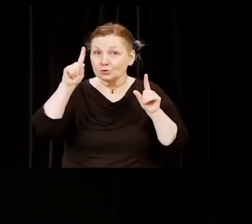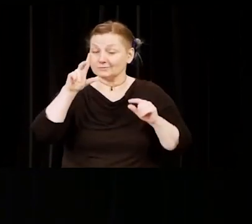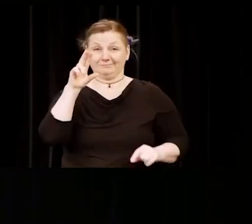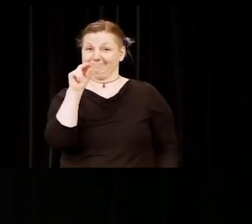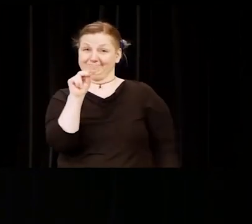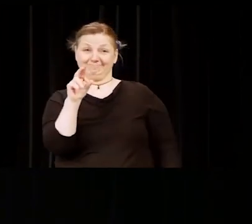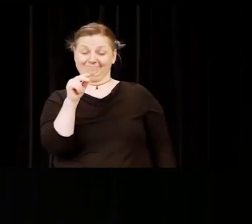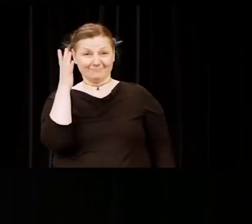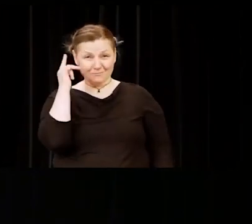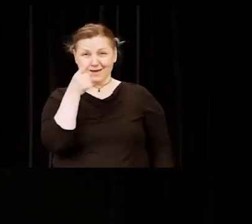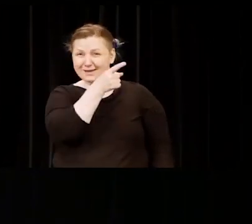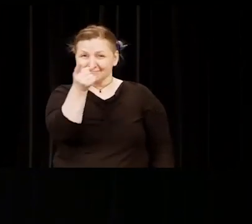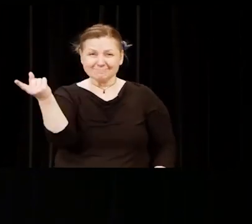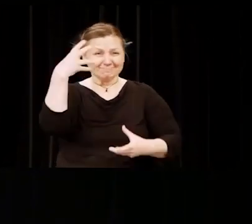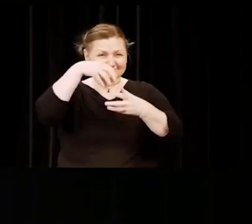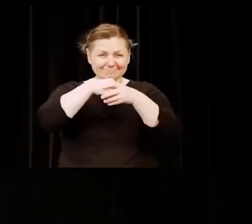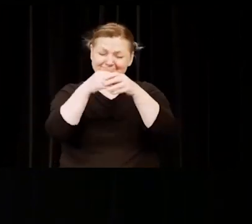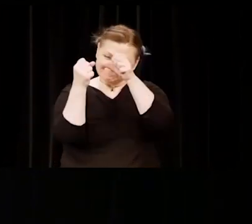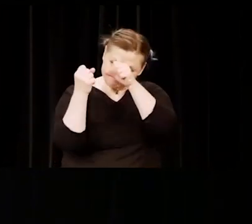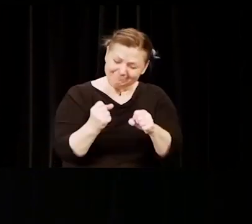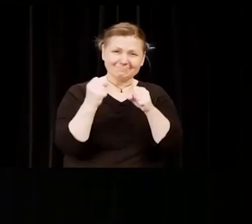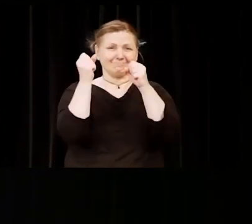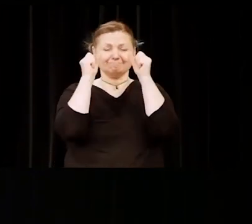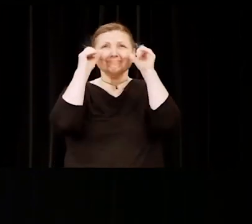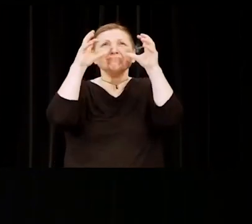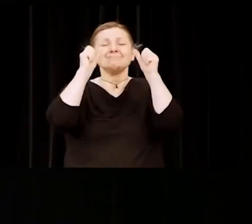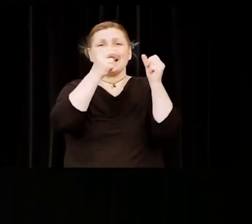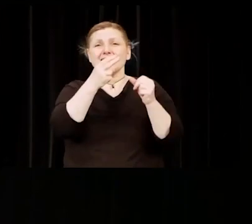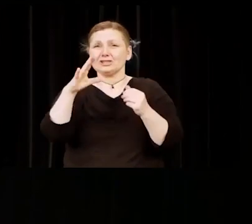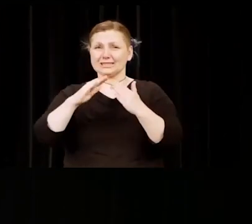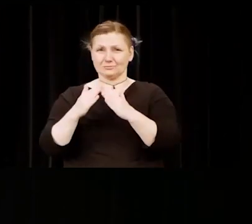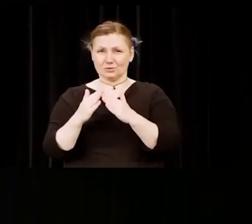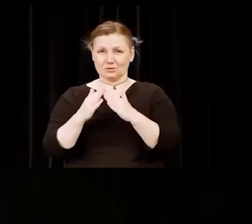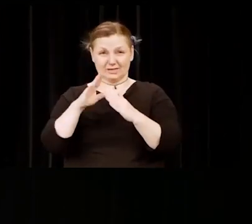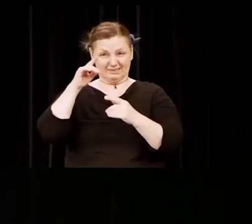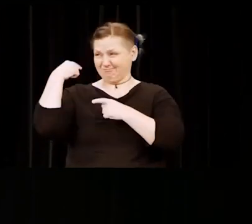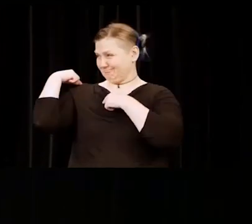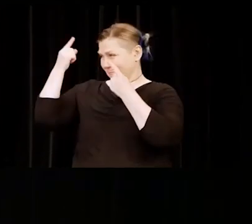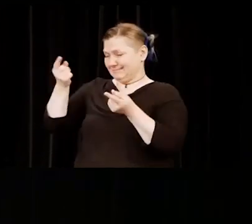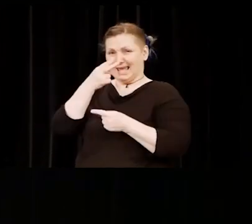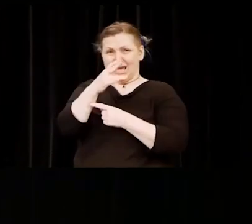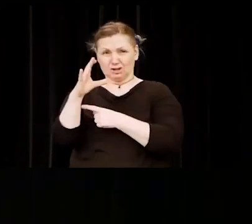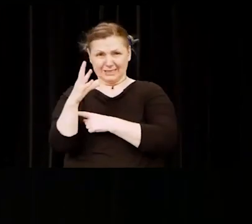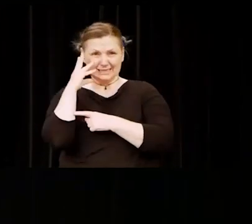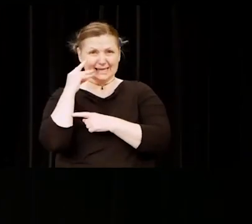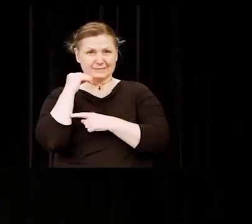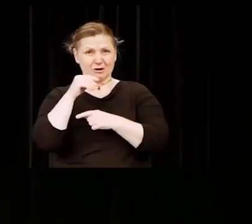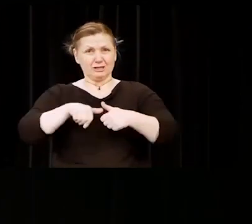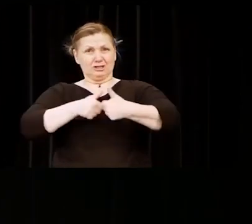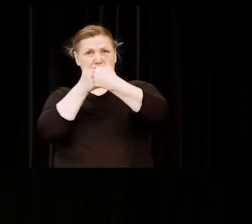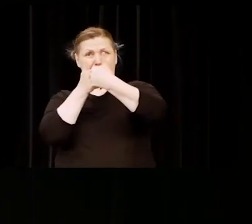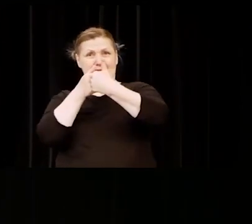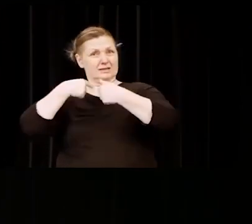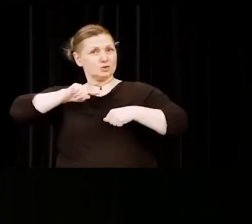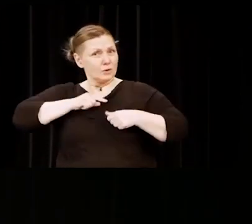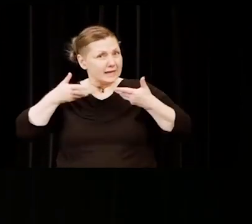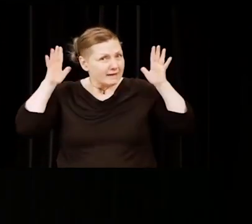extraordinary HCC community, and when HCC is confronted with big challenges, we don't throw up our hands.